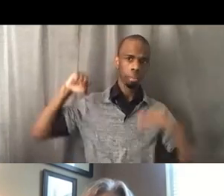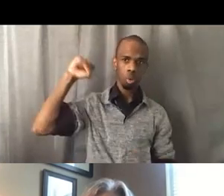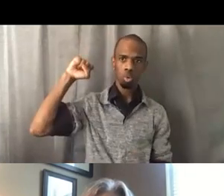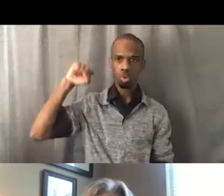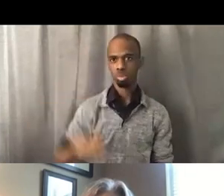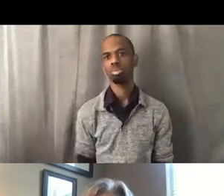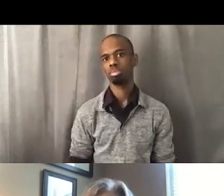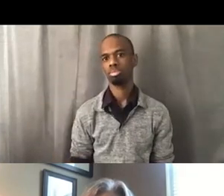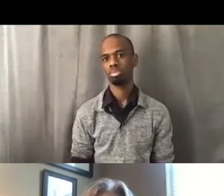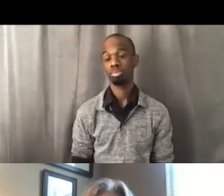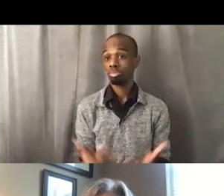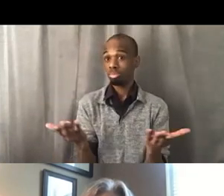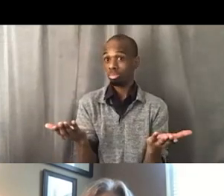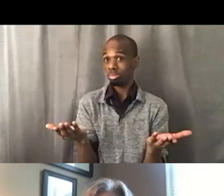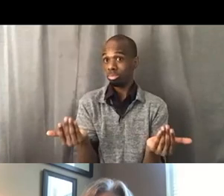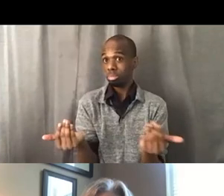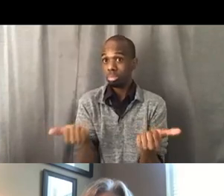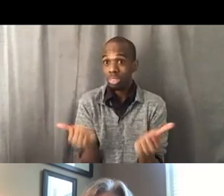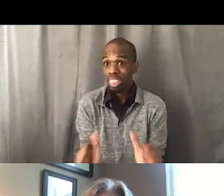I can take any questions or thoughts before we go.